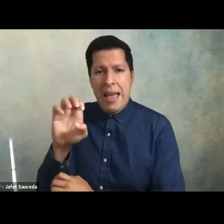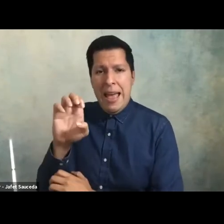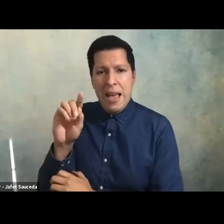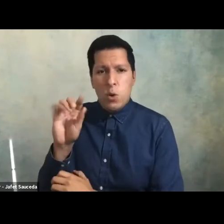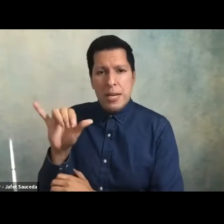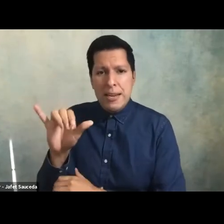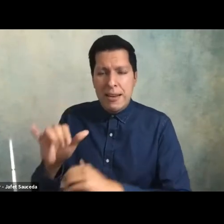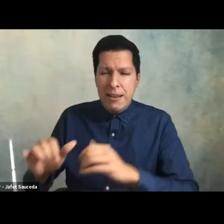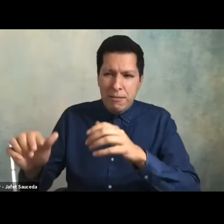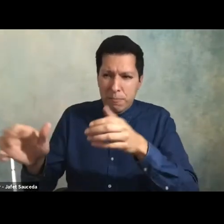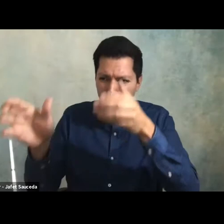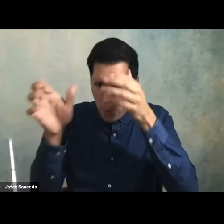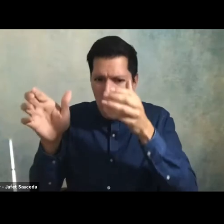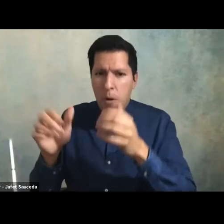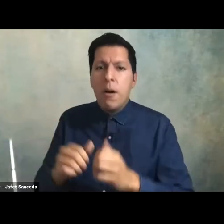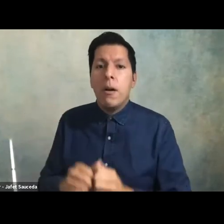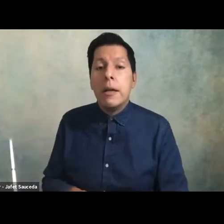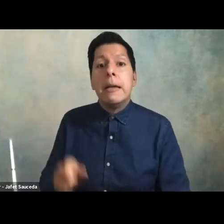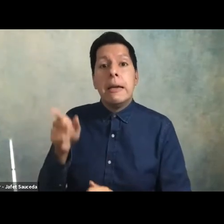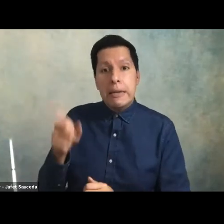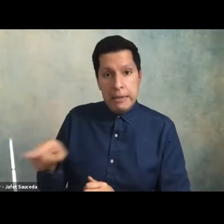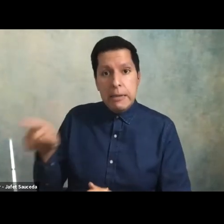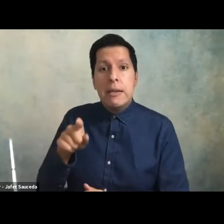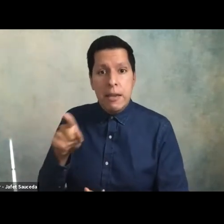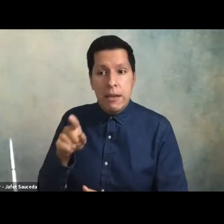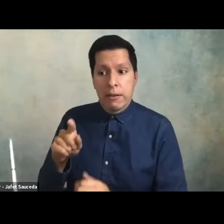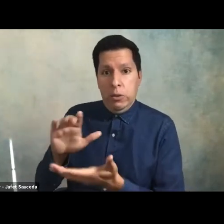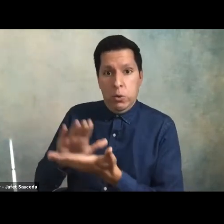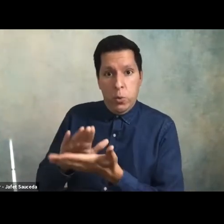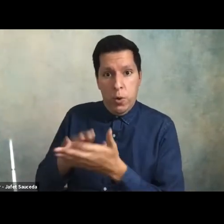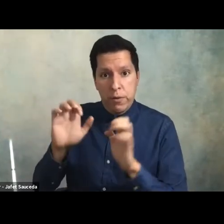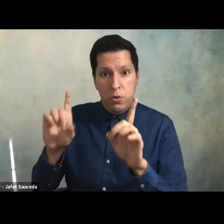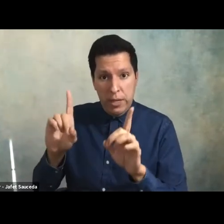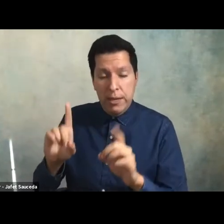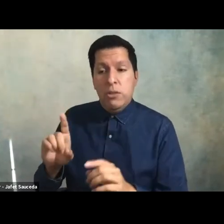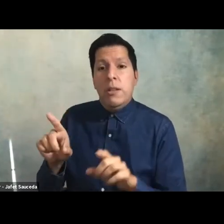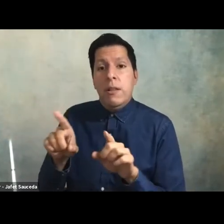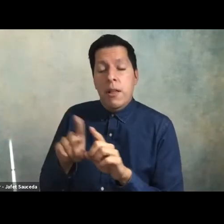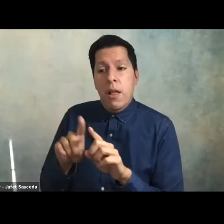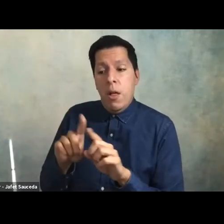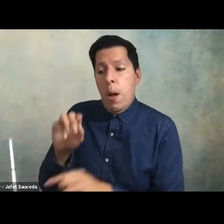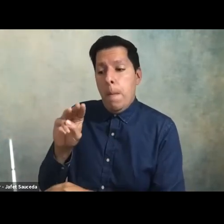professor in the rossier school of education and the marshall school of business at the university